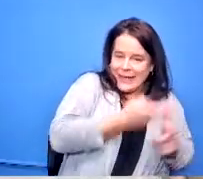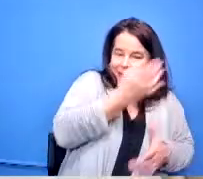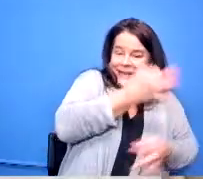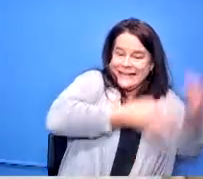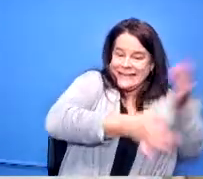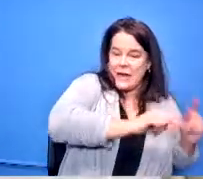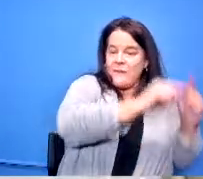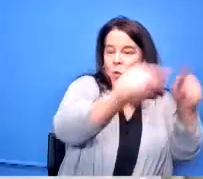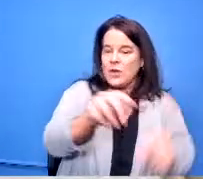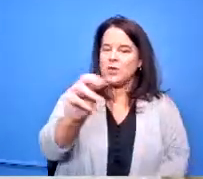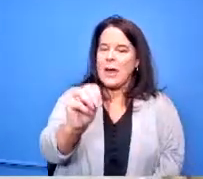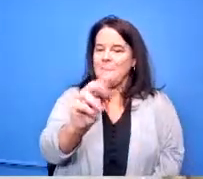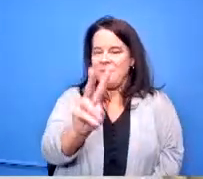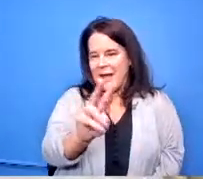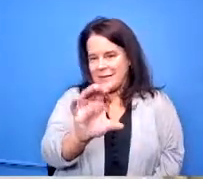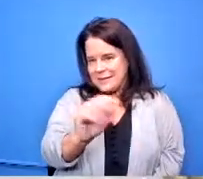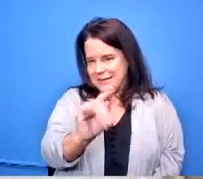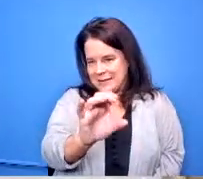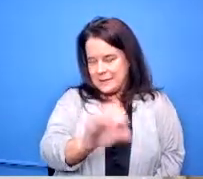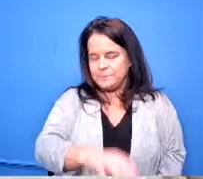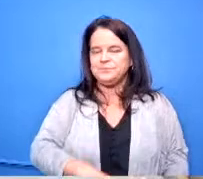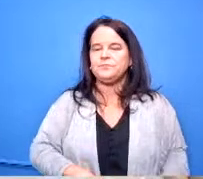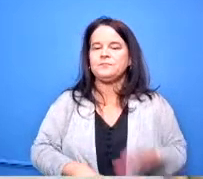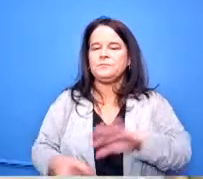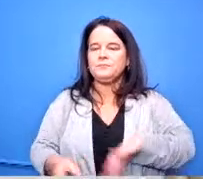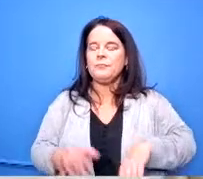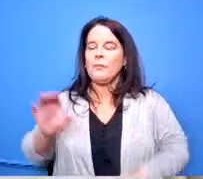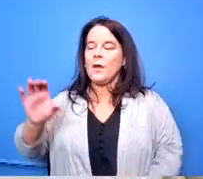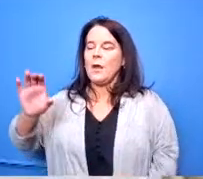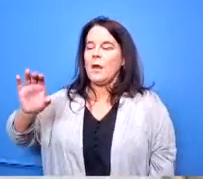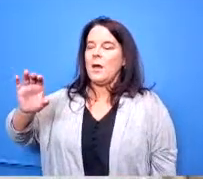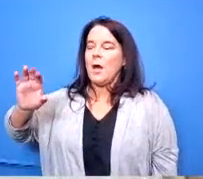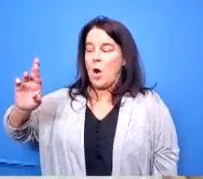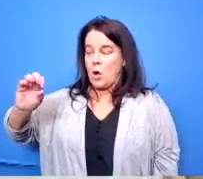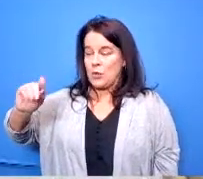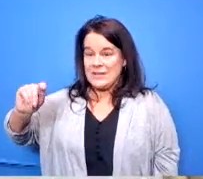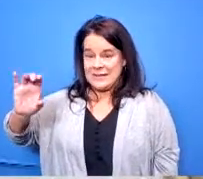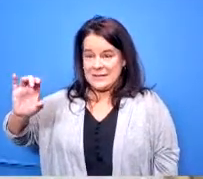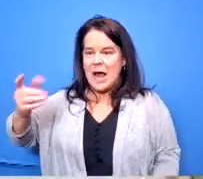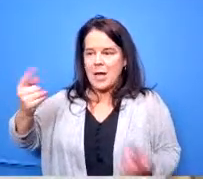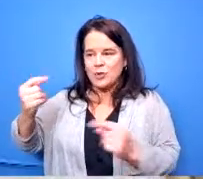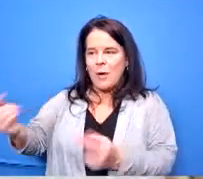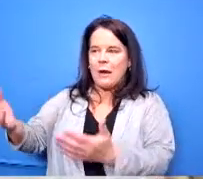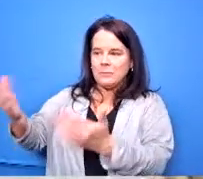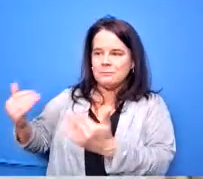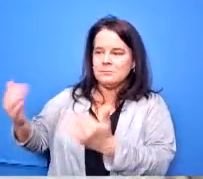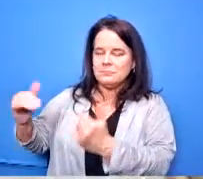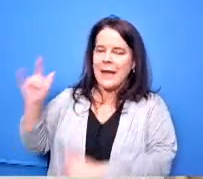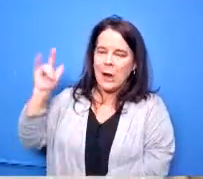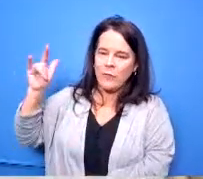the other thing rotc i tried to get air force in here a couple of years ago and and they were not